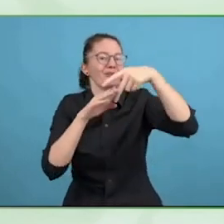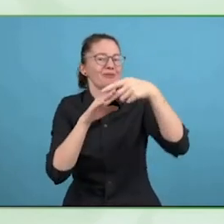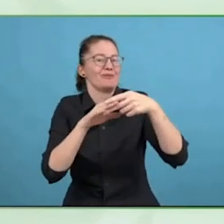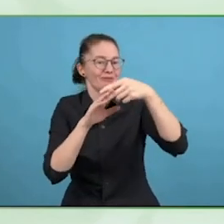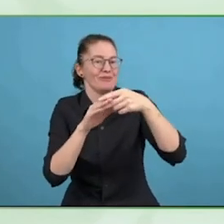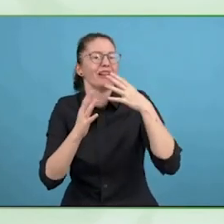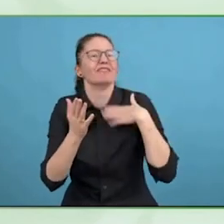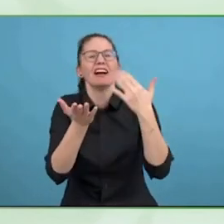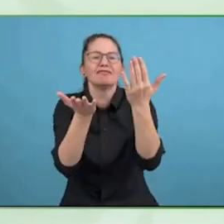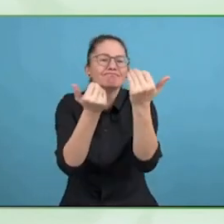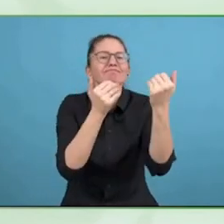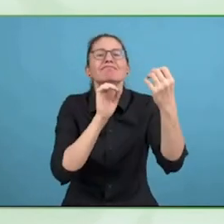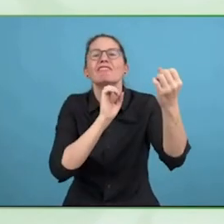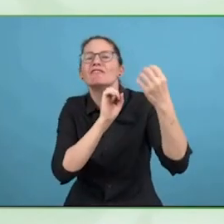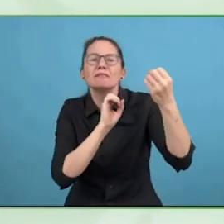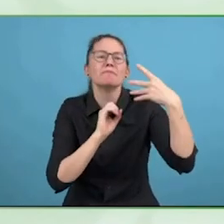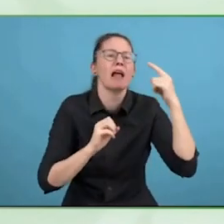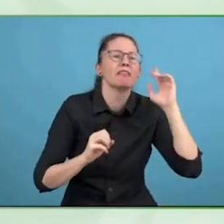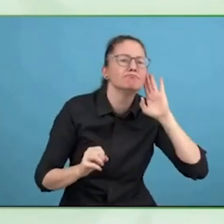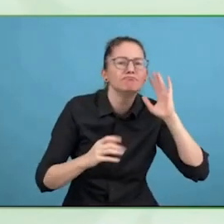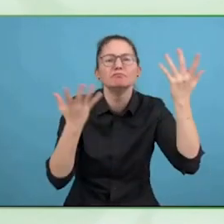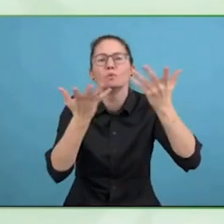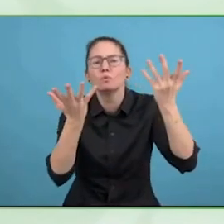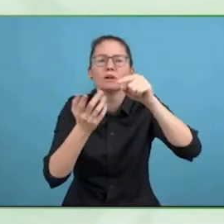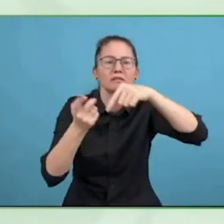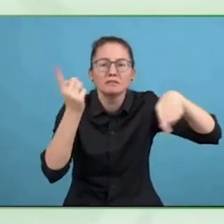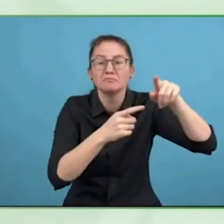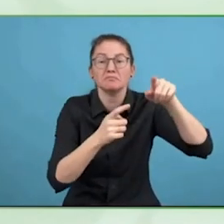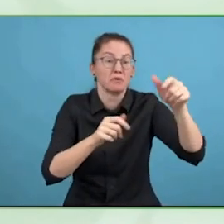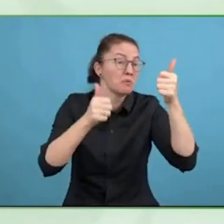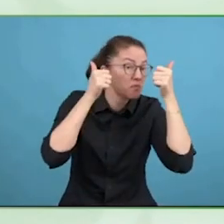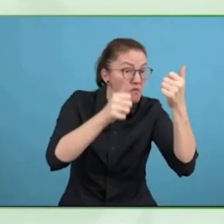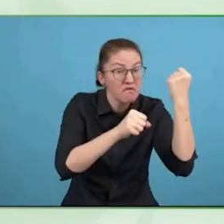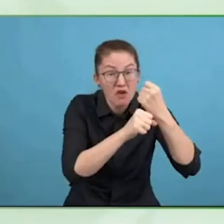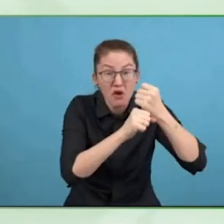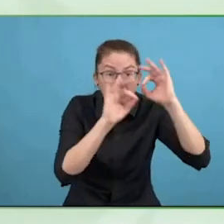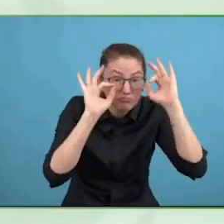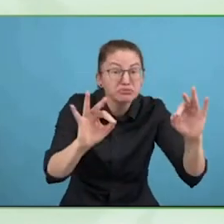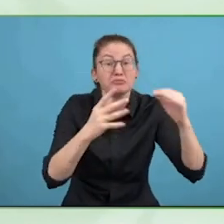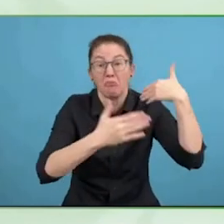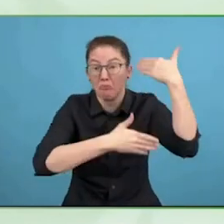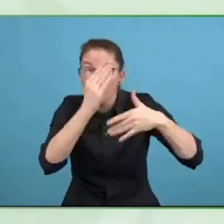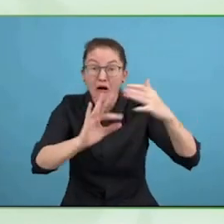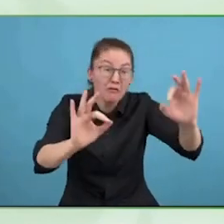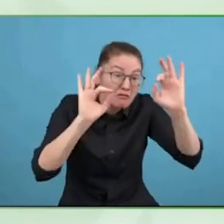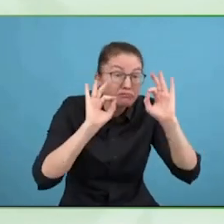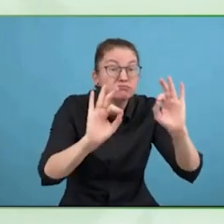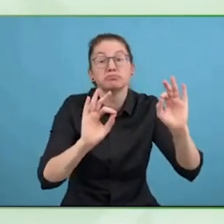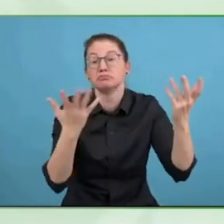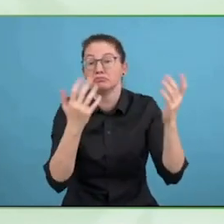What we see with existing benchmarks, whatever they might be